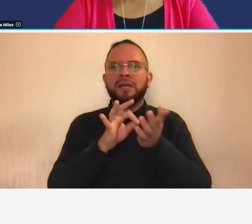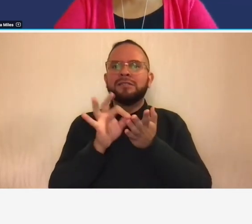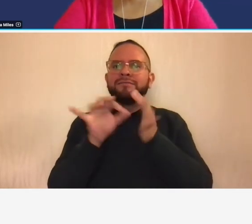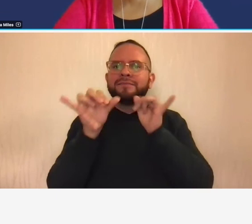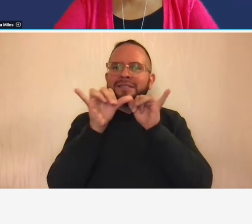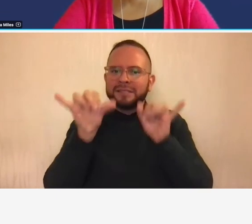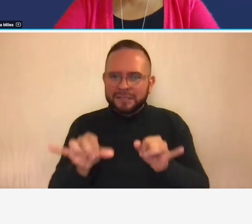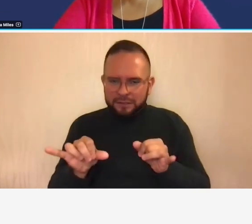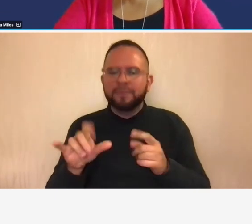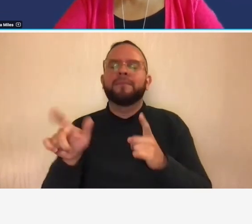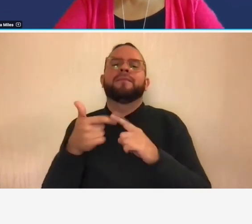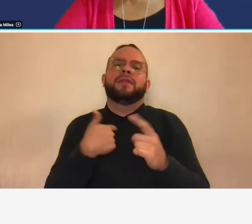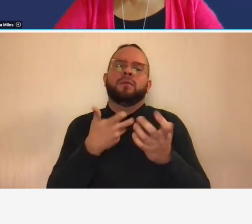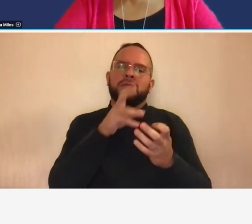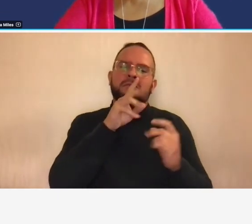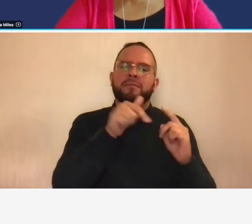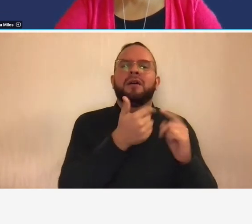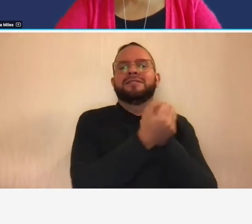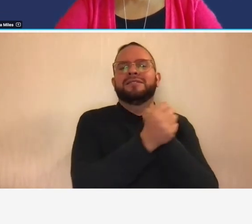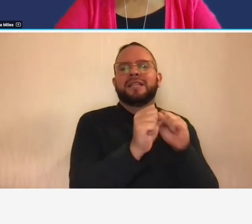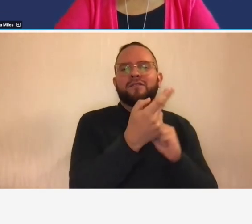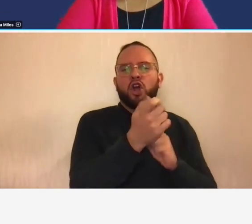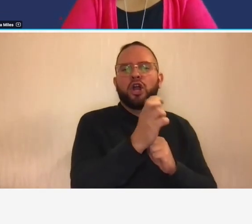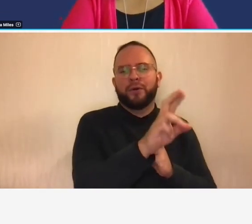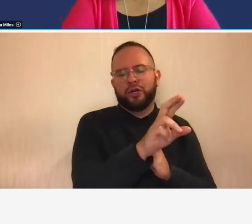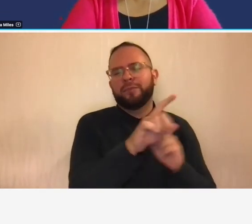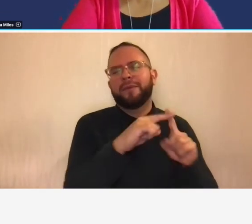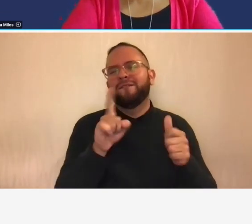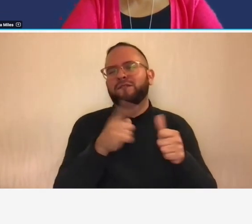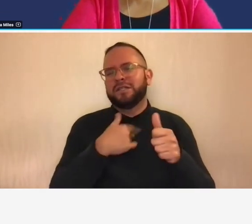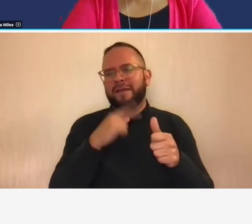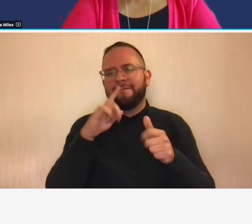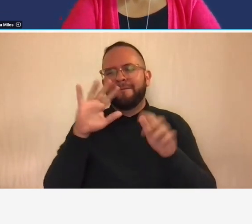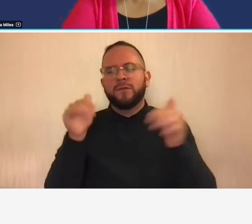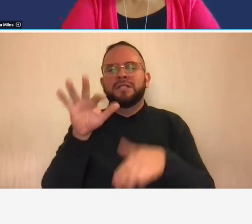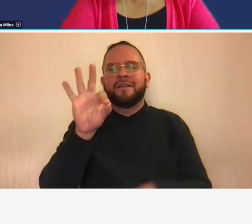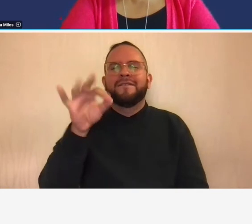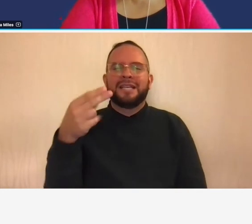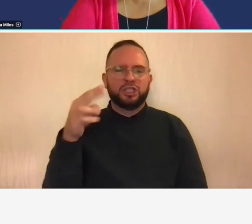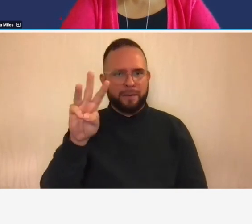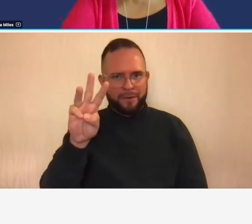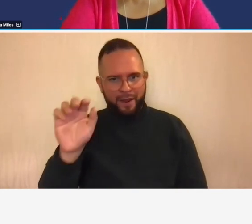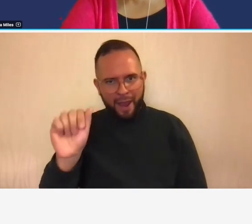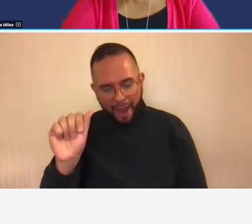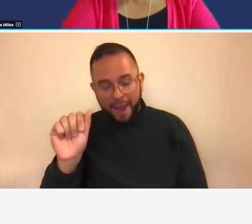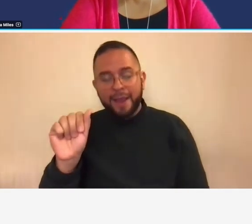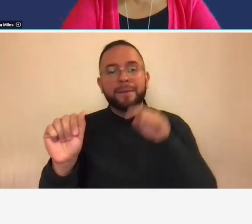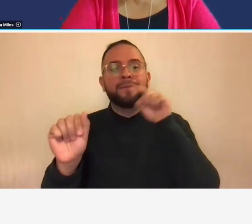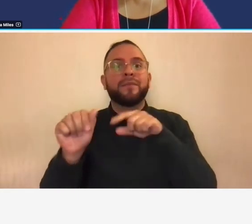talk about fhwa first which is federal highway so fhwa allows new firms entering into the government